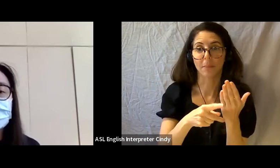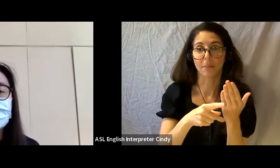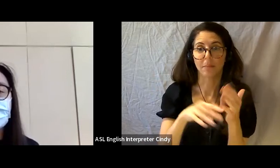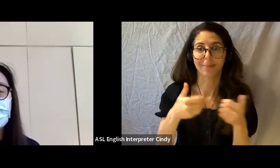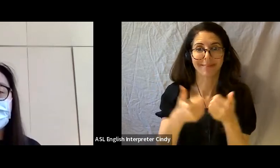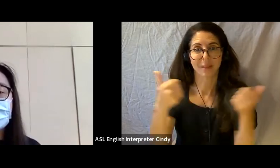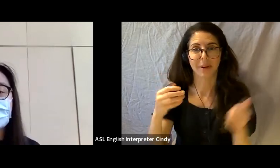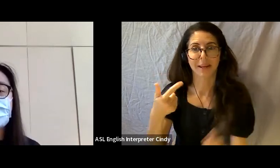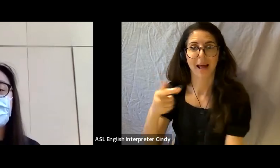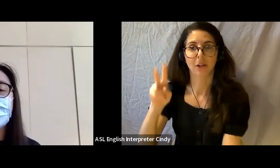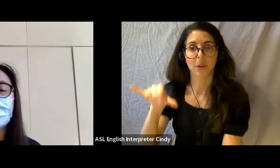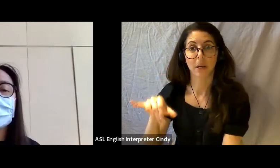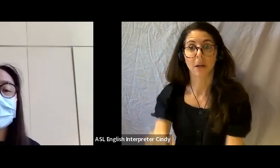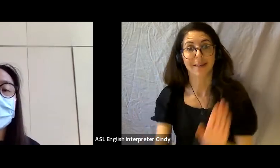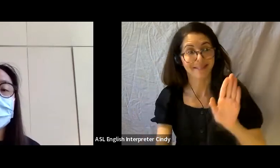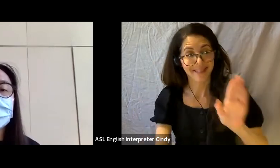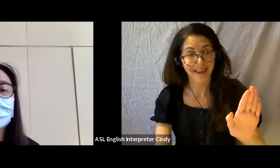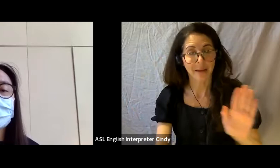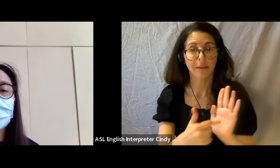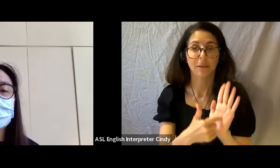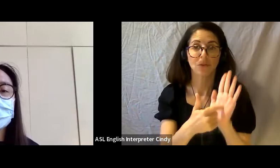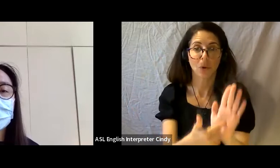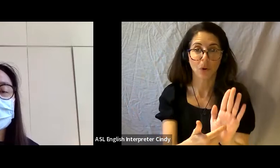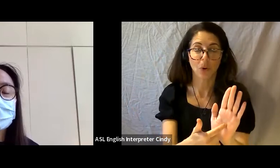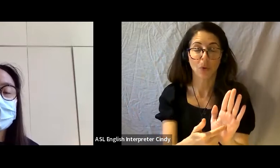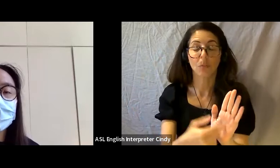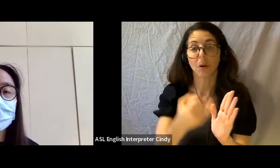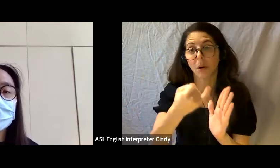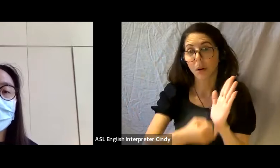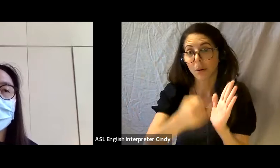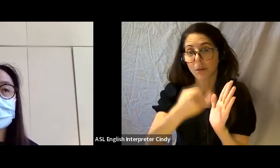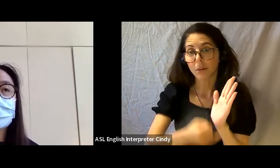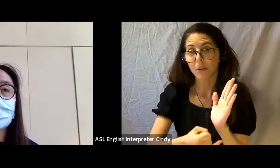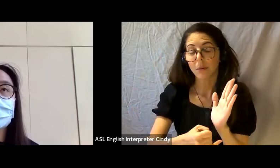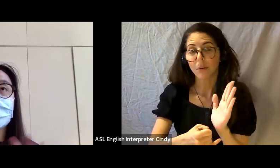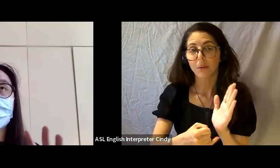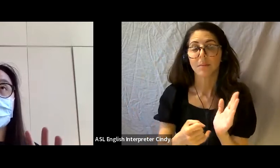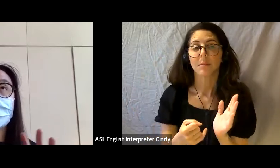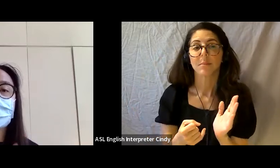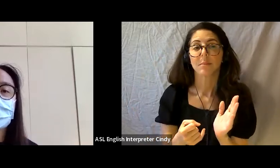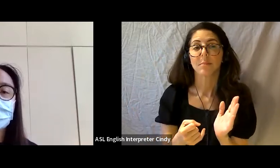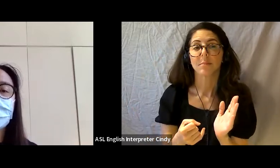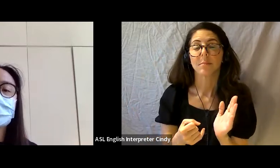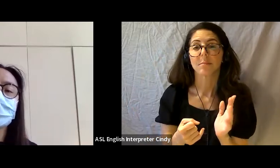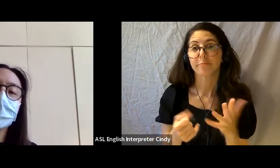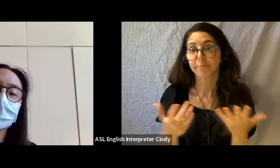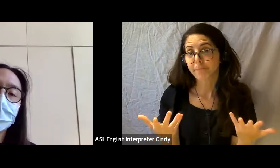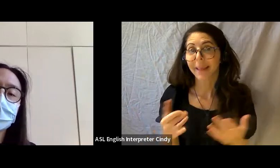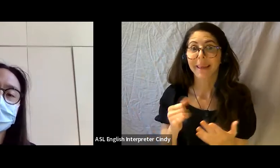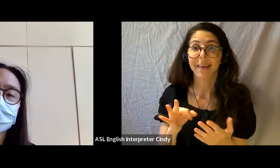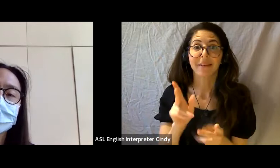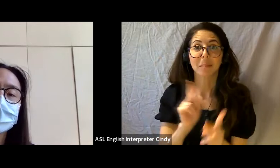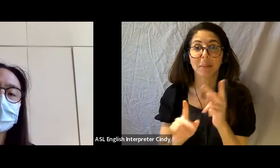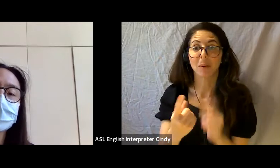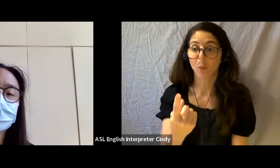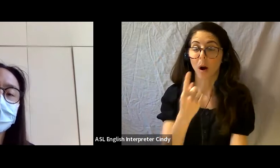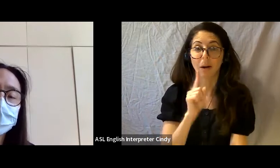And so those can display works of art as sort of a way for folks passing by the gallery to experience.